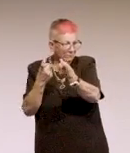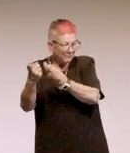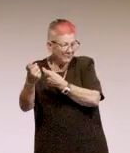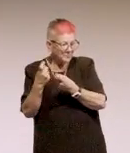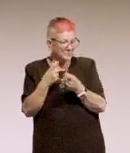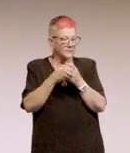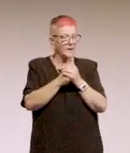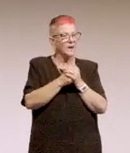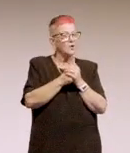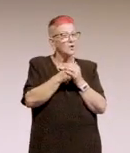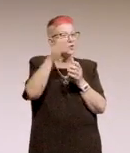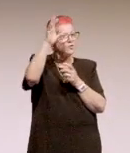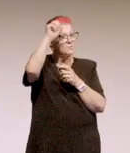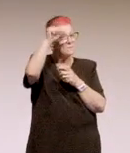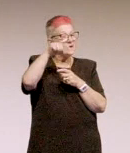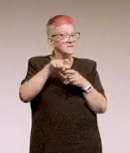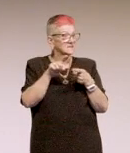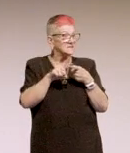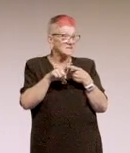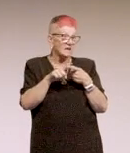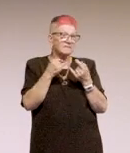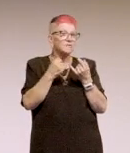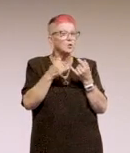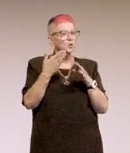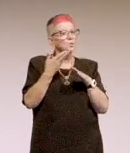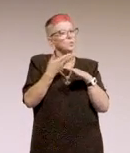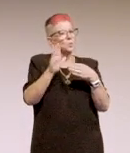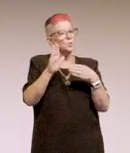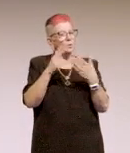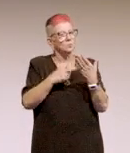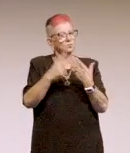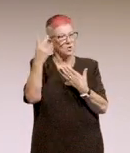This is, remember, this is still very much in its infancy.